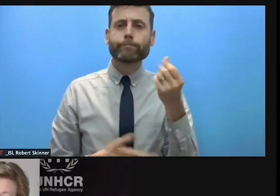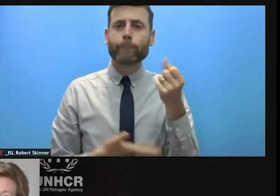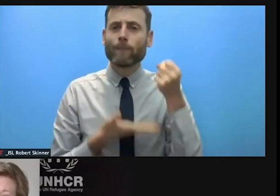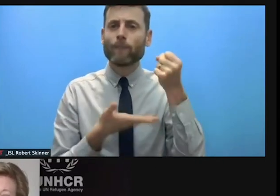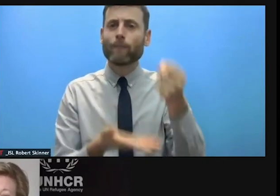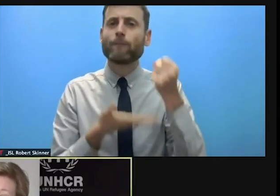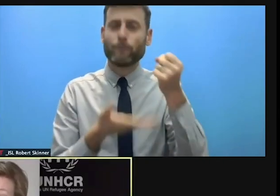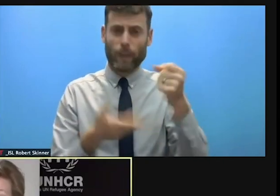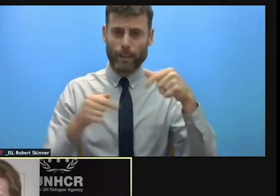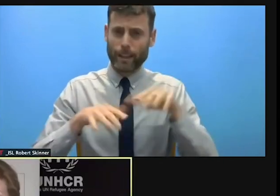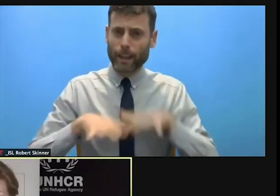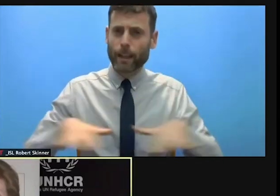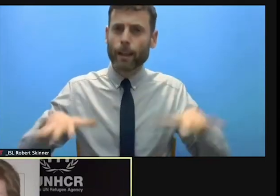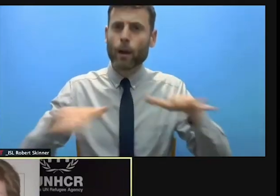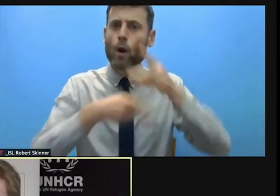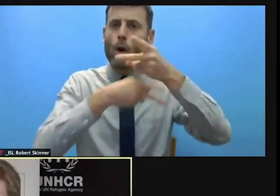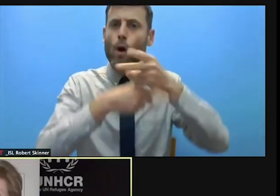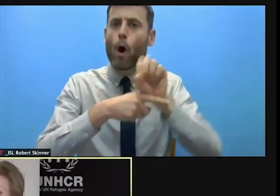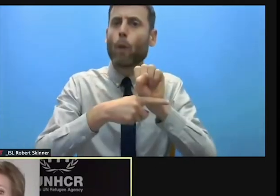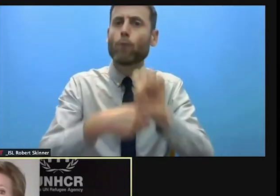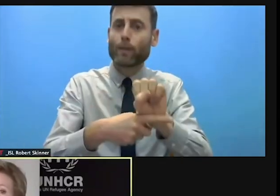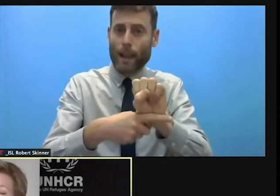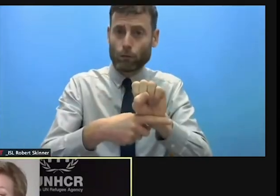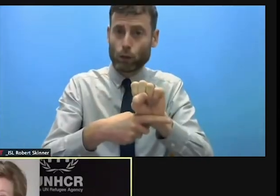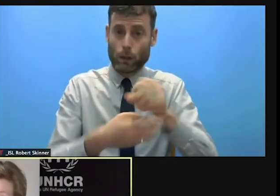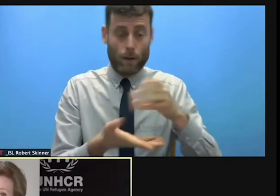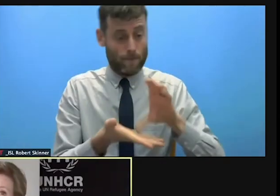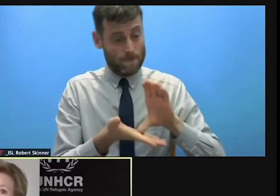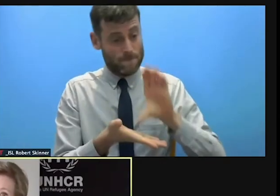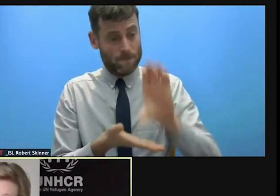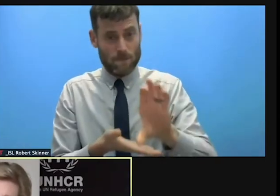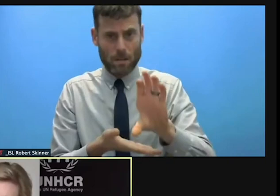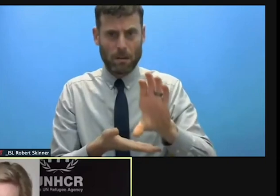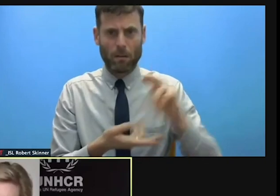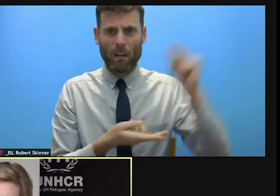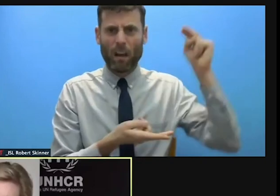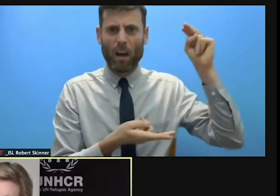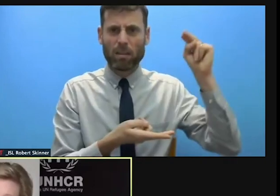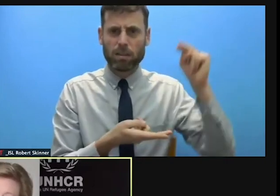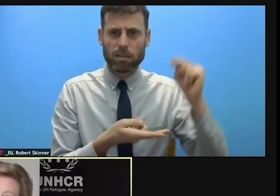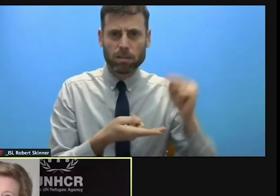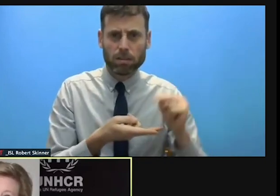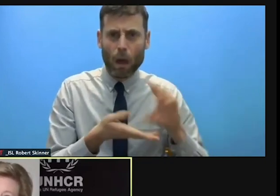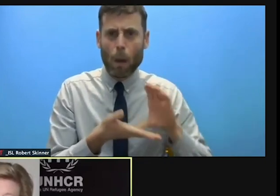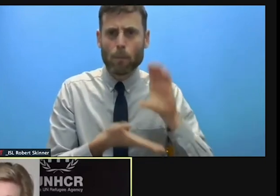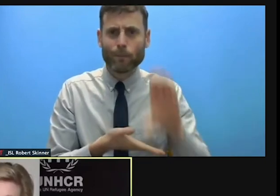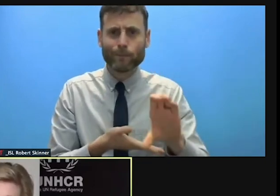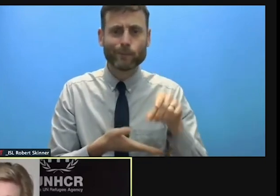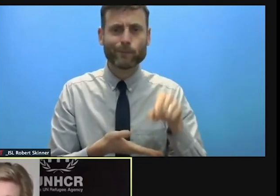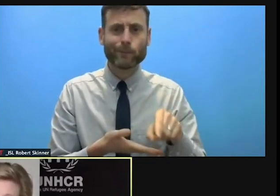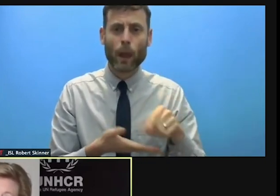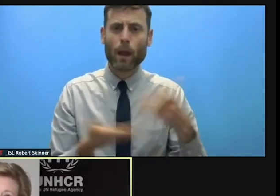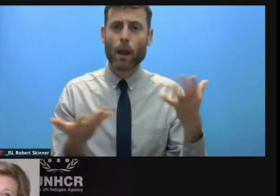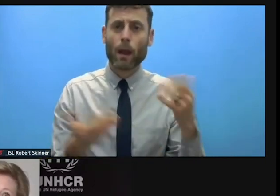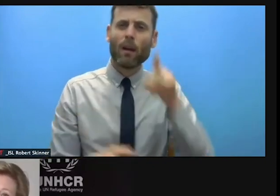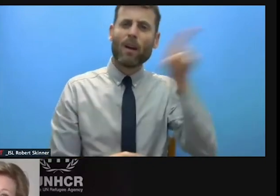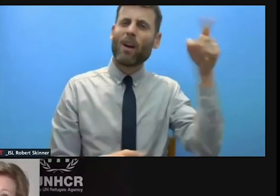Well, I think of course the answer is protection does change lives. And it saves lives >> CHRIS GUNNESS: But how do you convince